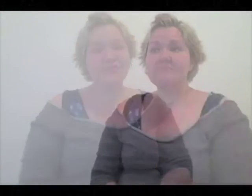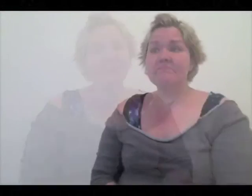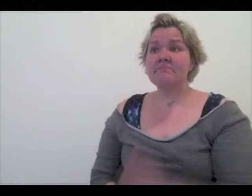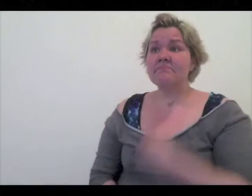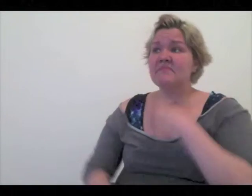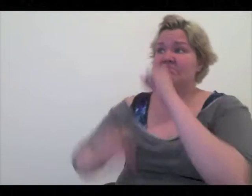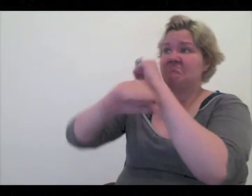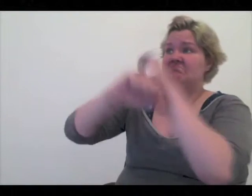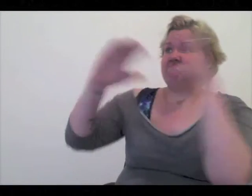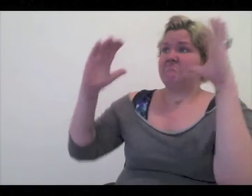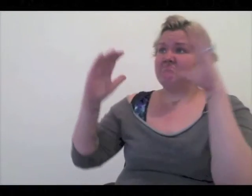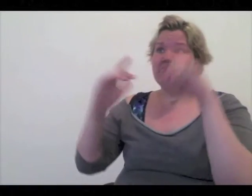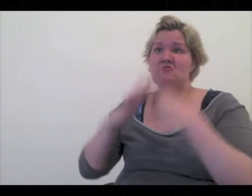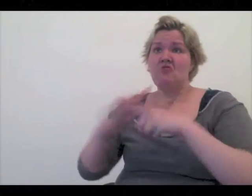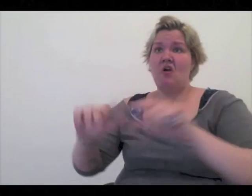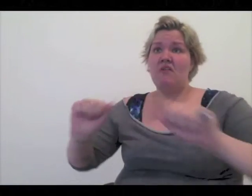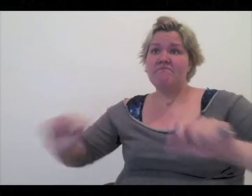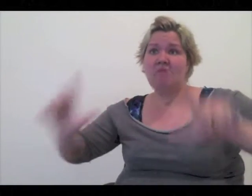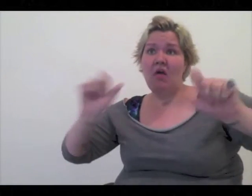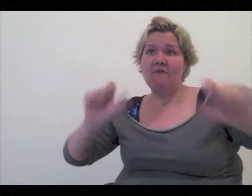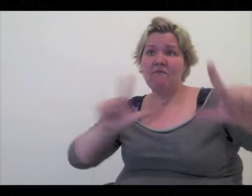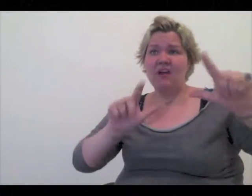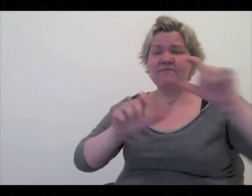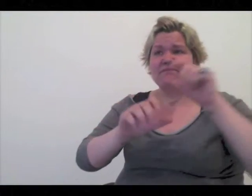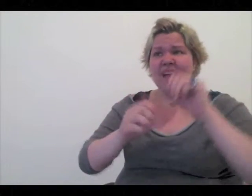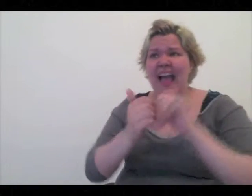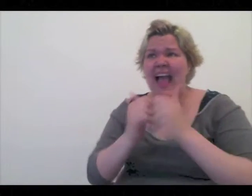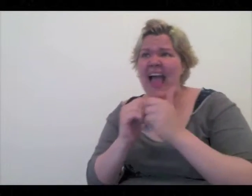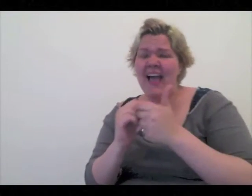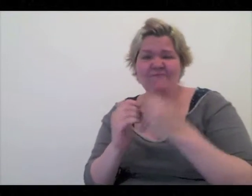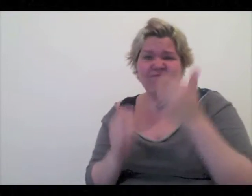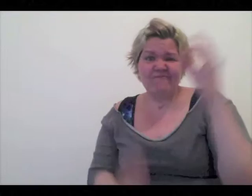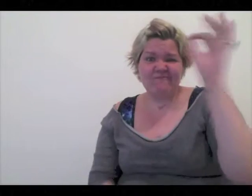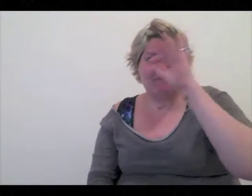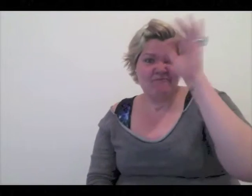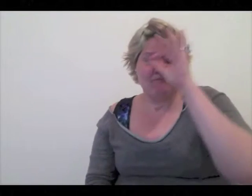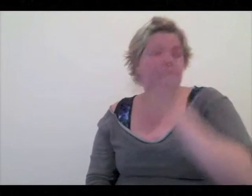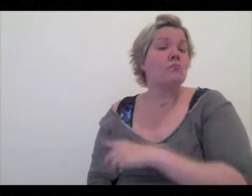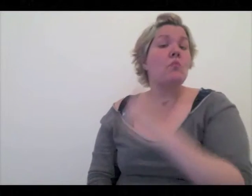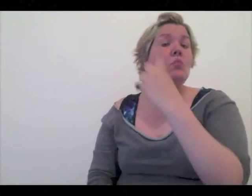I didn’t know how I would start doing sign language videos. I didn’t know when.